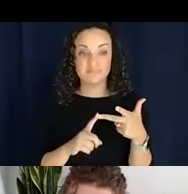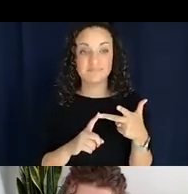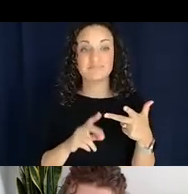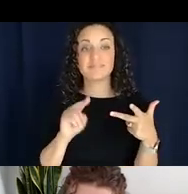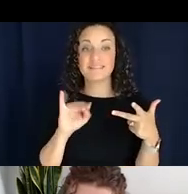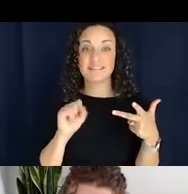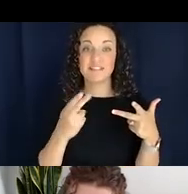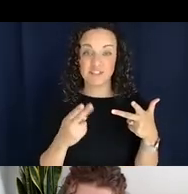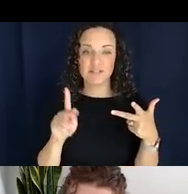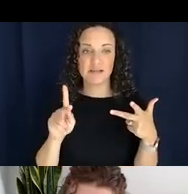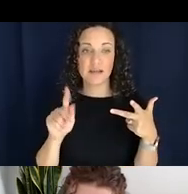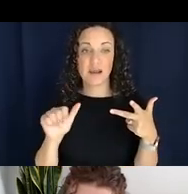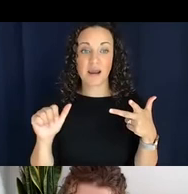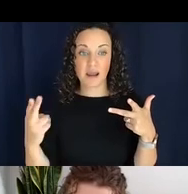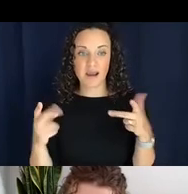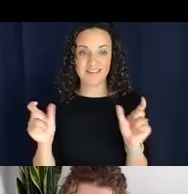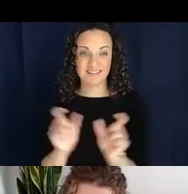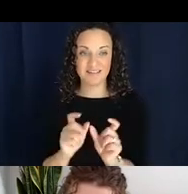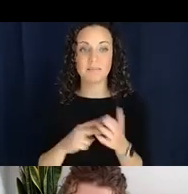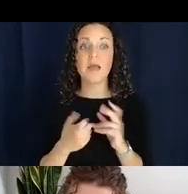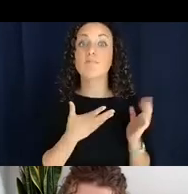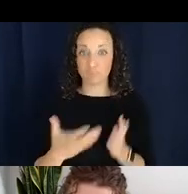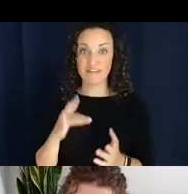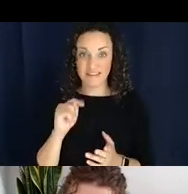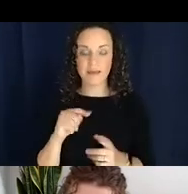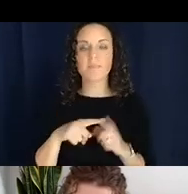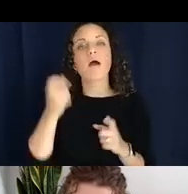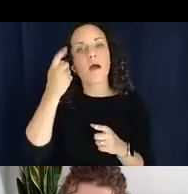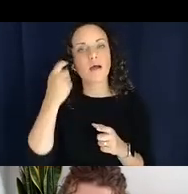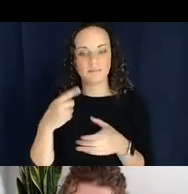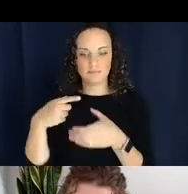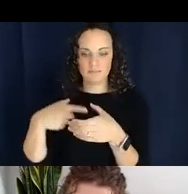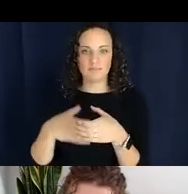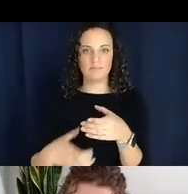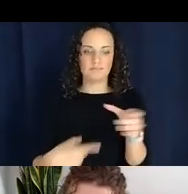which is I’m bringing it - an open container object - and the example there I have is a